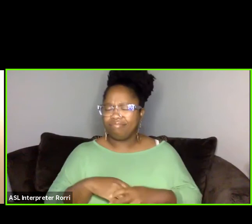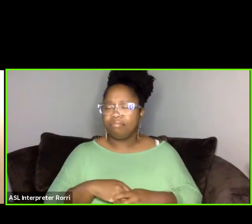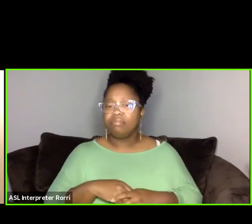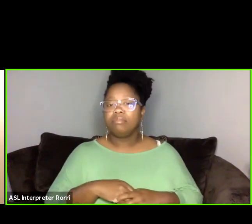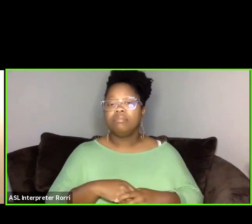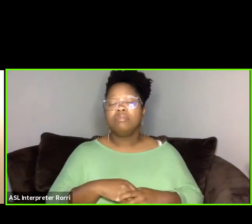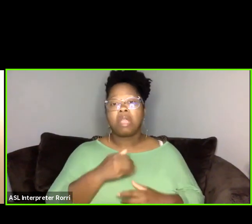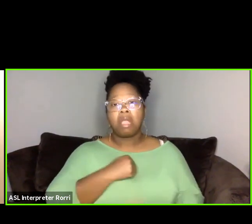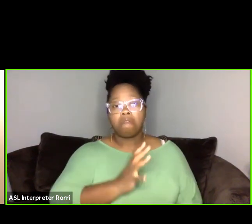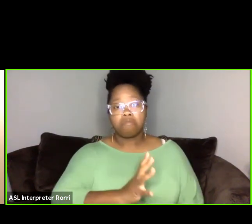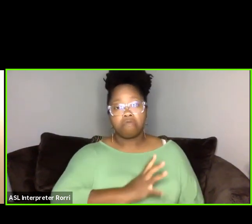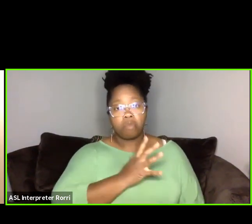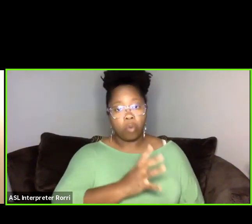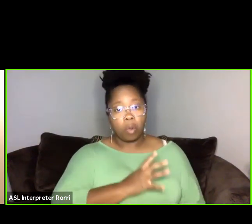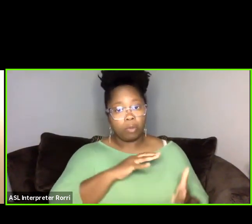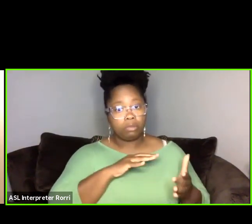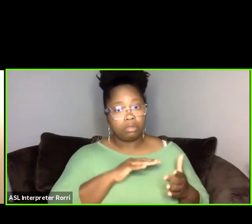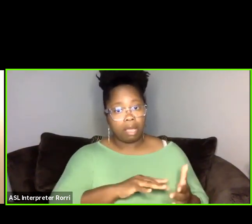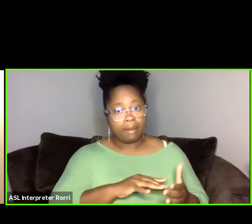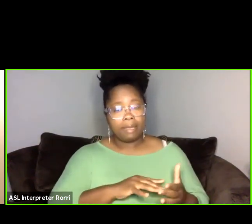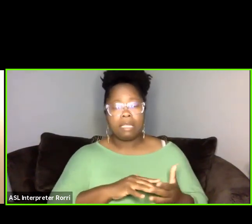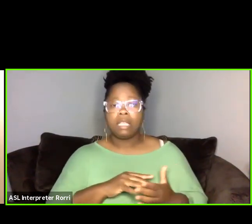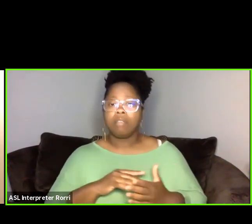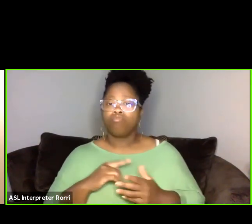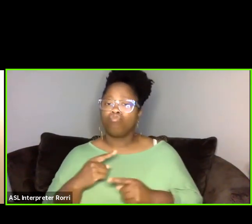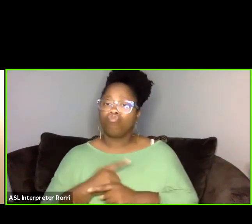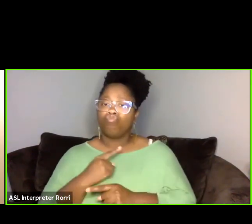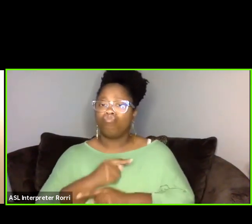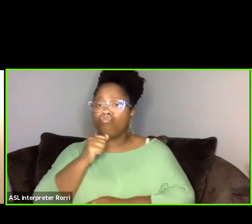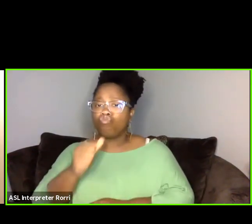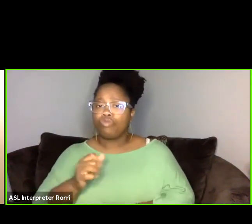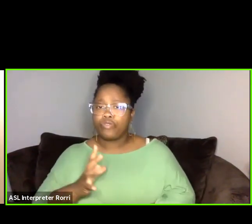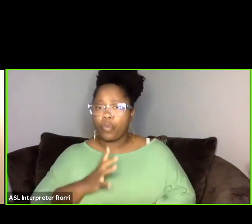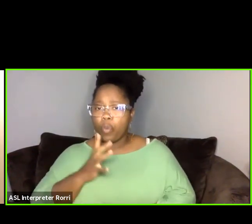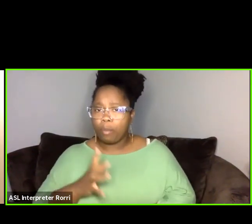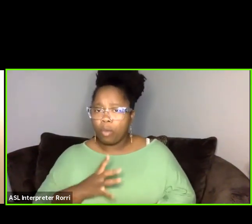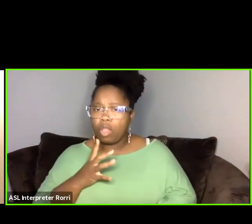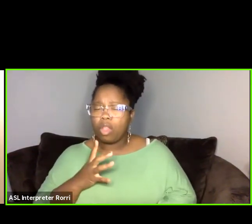and then also our informal ways of studying as well.